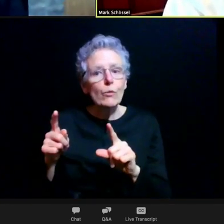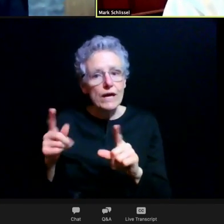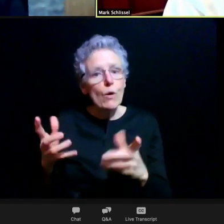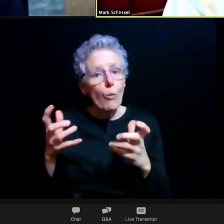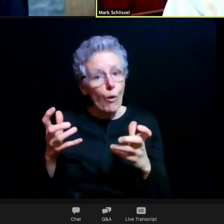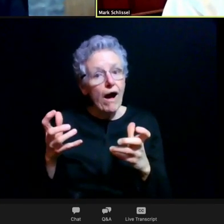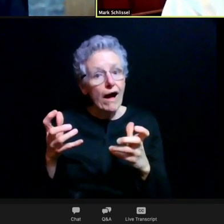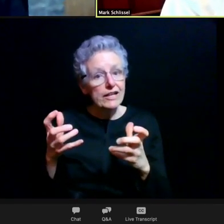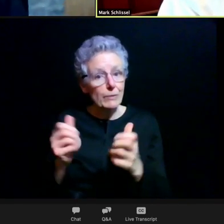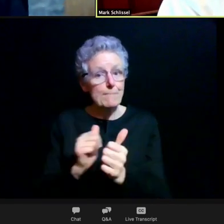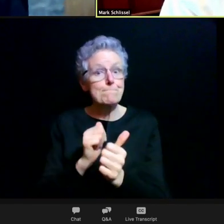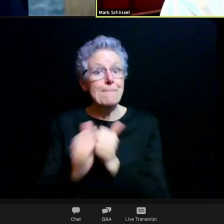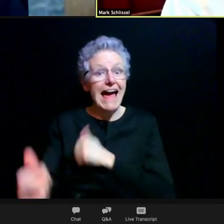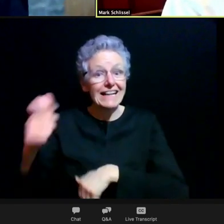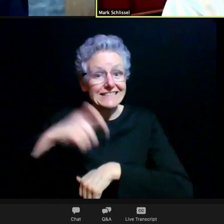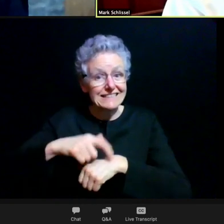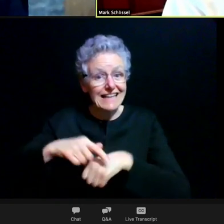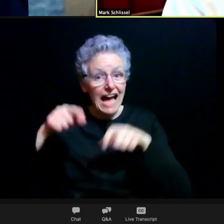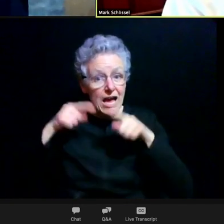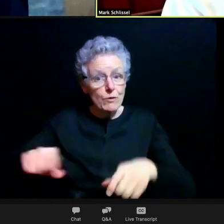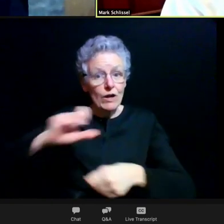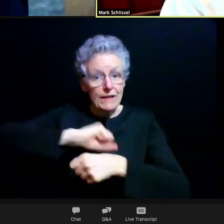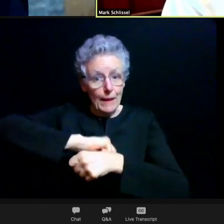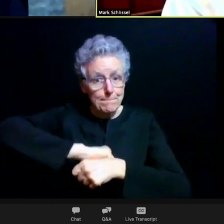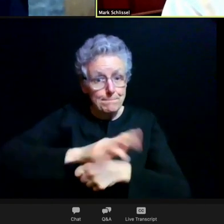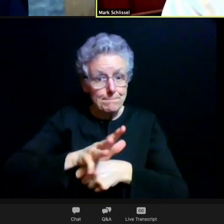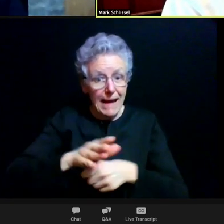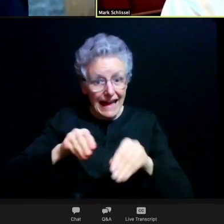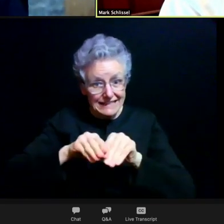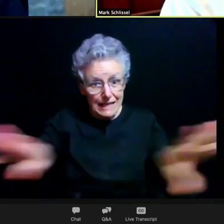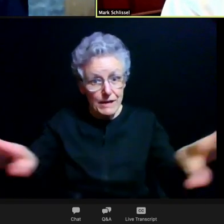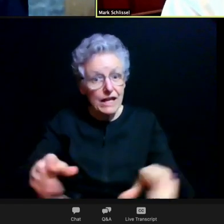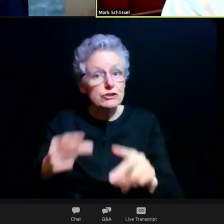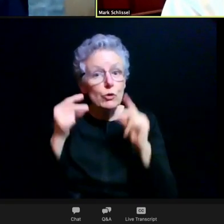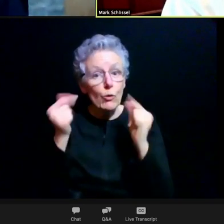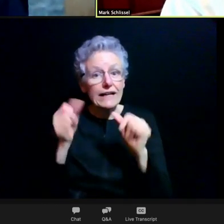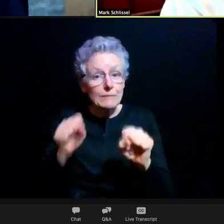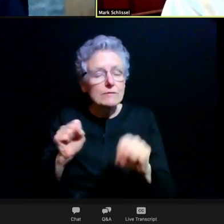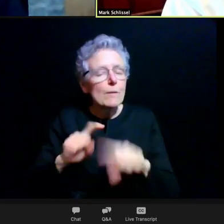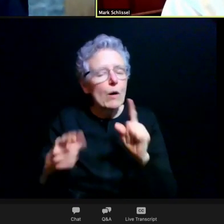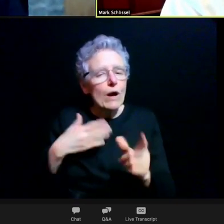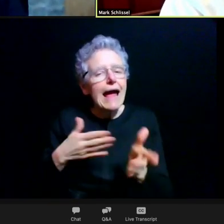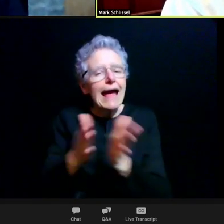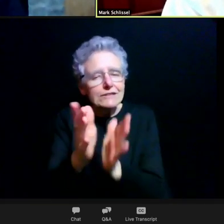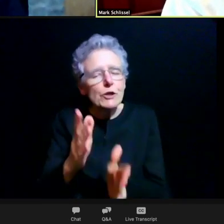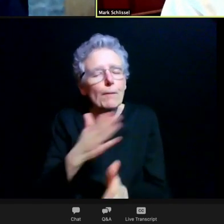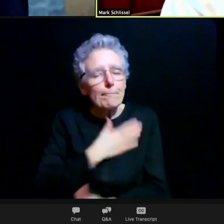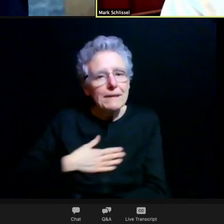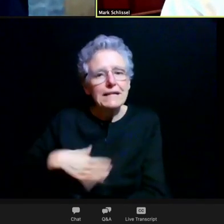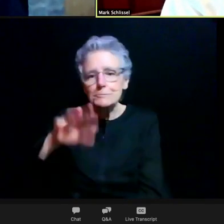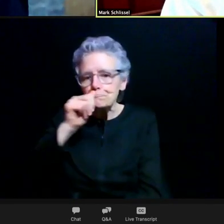in the pandemic as quickly as we can. And just ask you to hang in there a bit longer. We track the data and we'll try